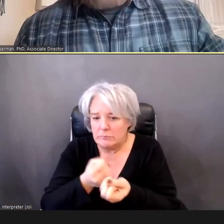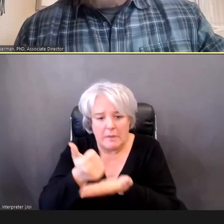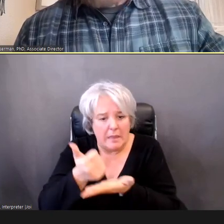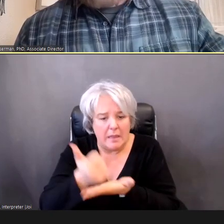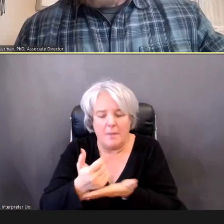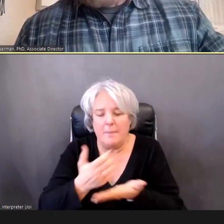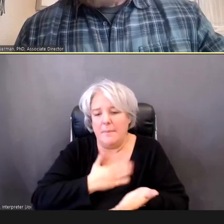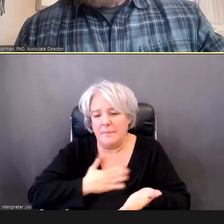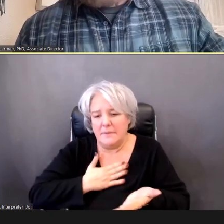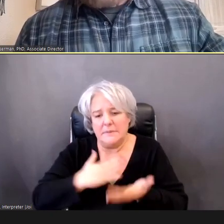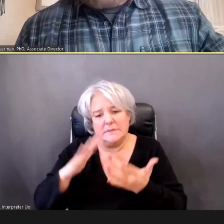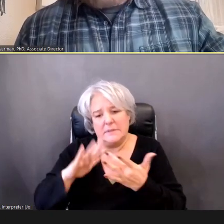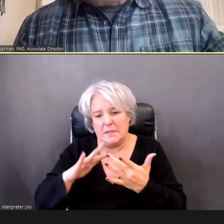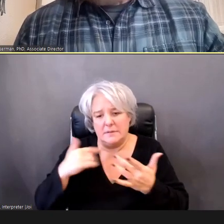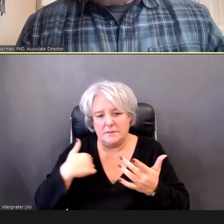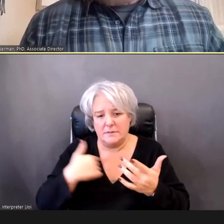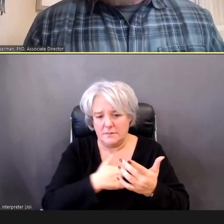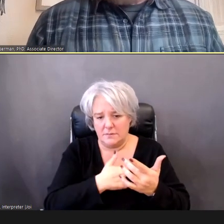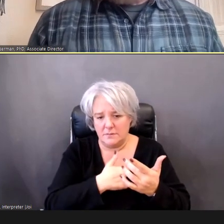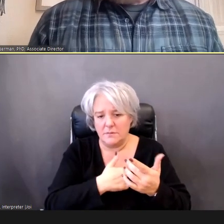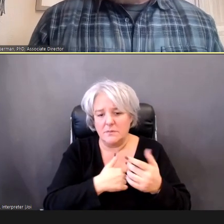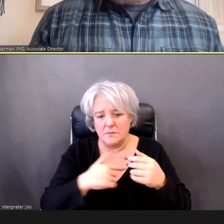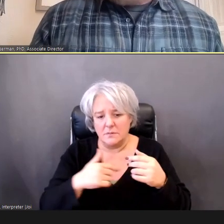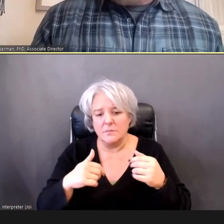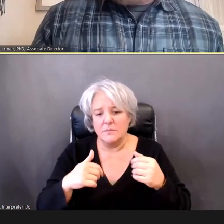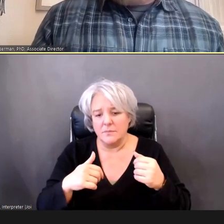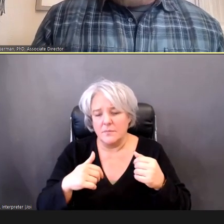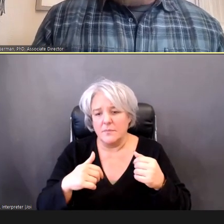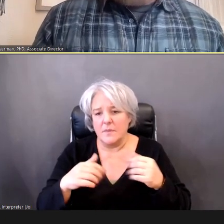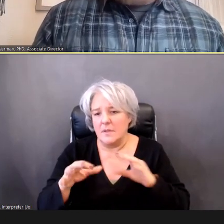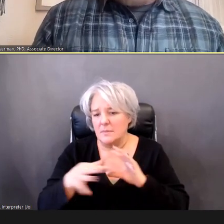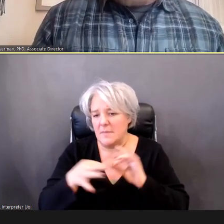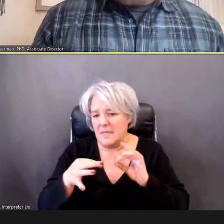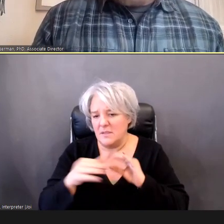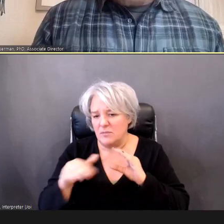through our Web site.